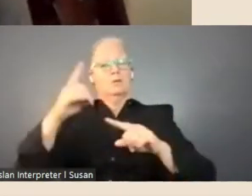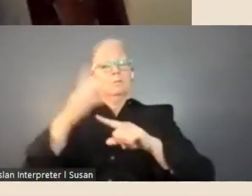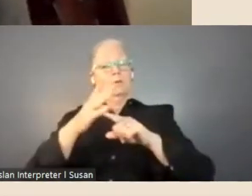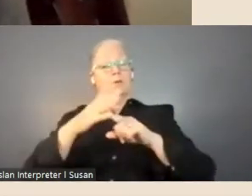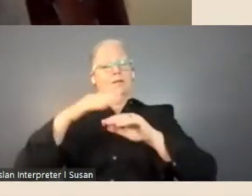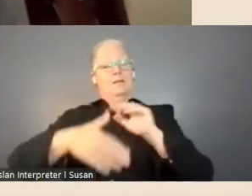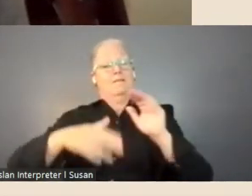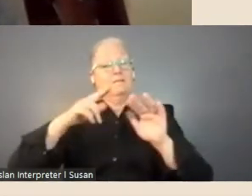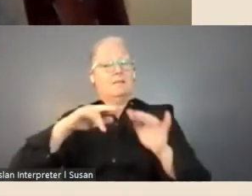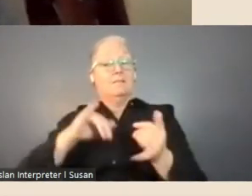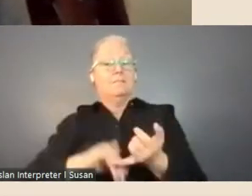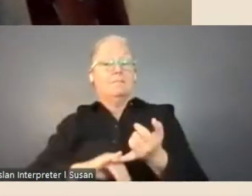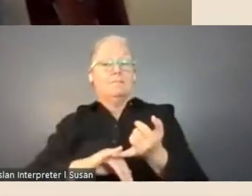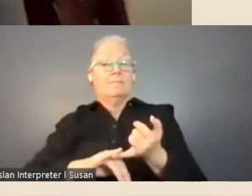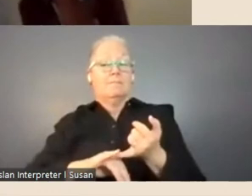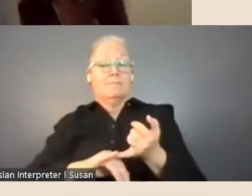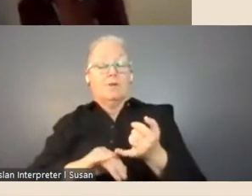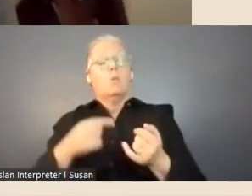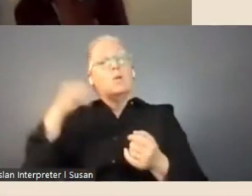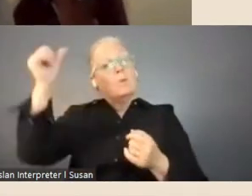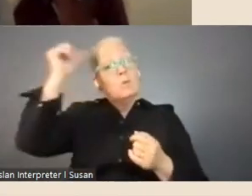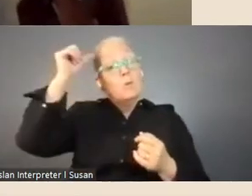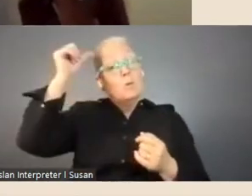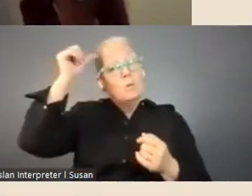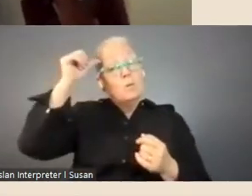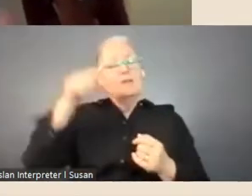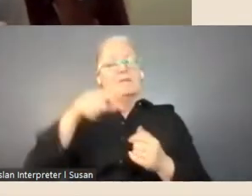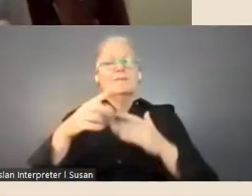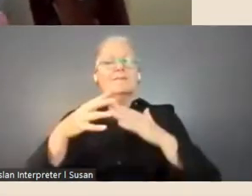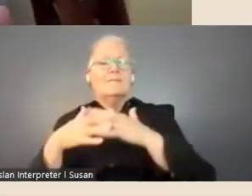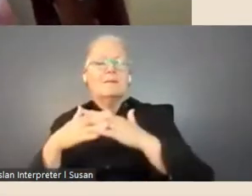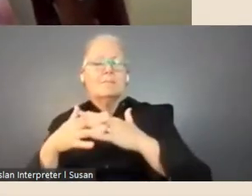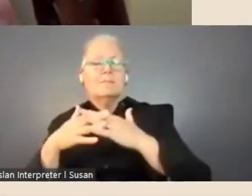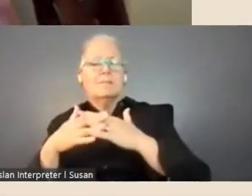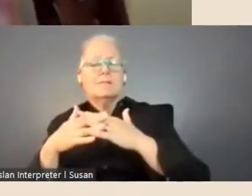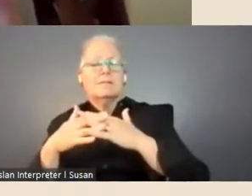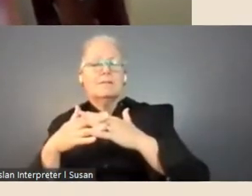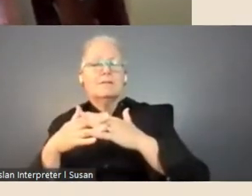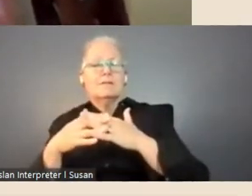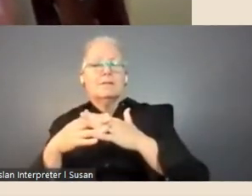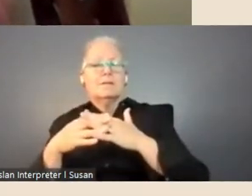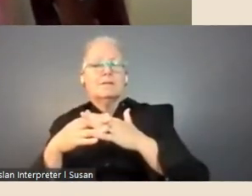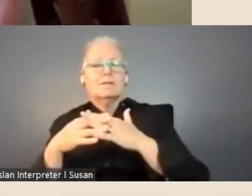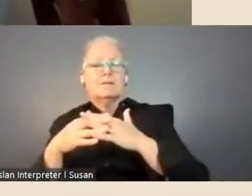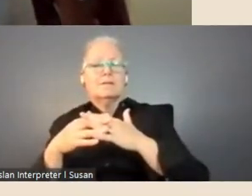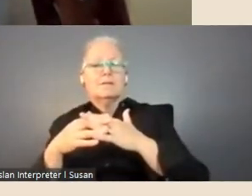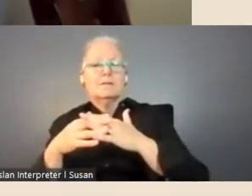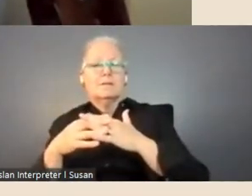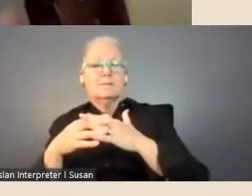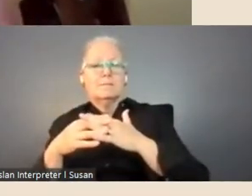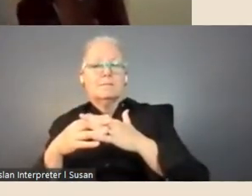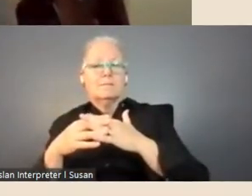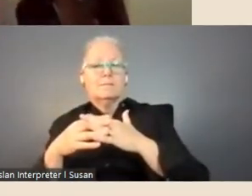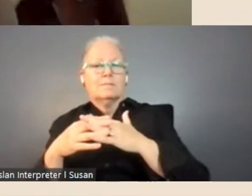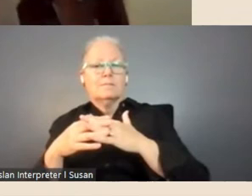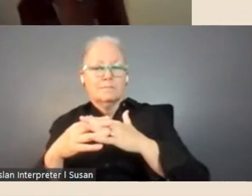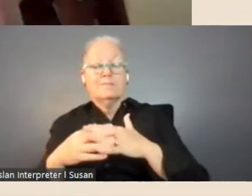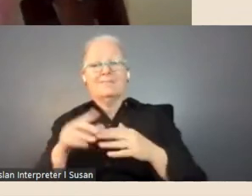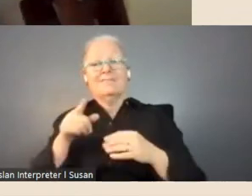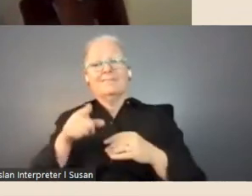we, we recognise is really valuable is, this is exactly a way to achieve some space and